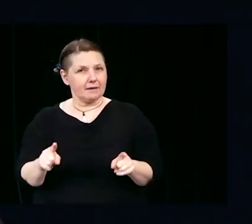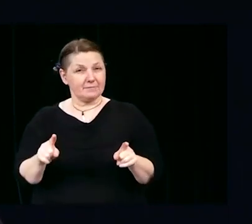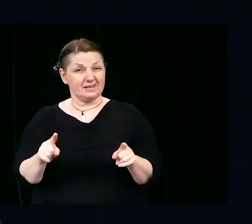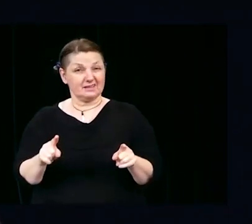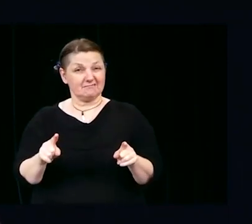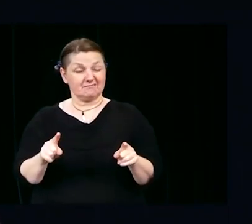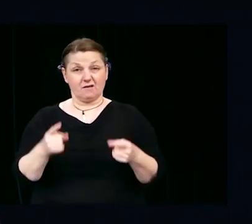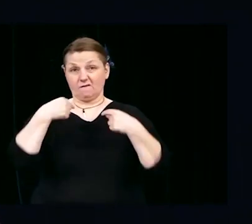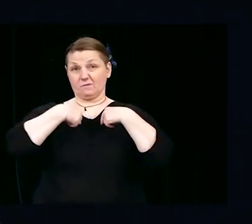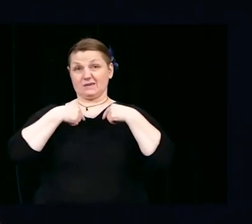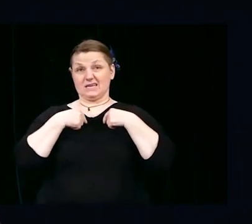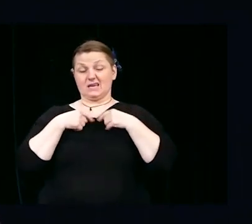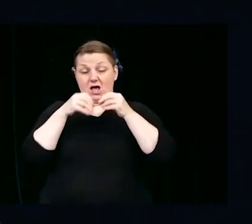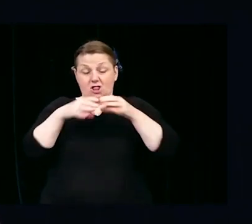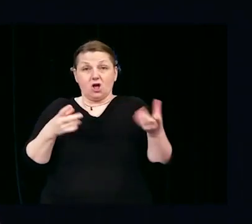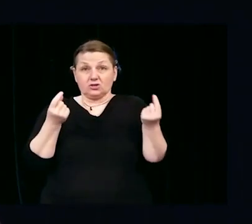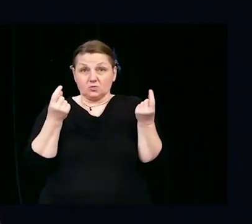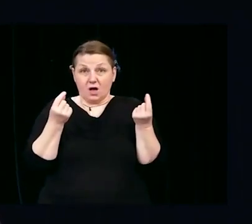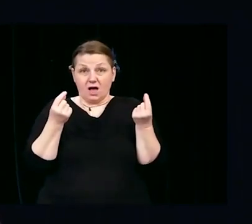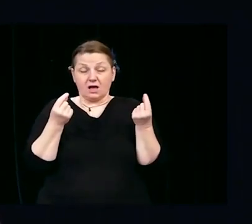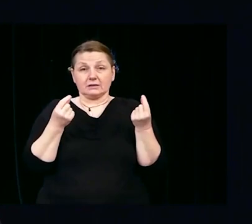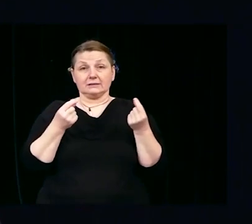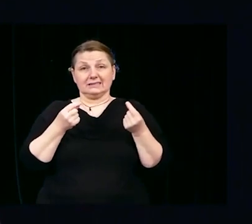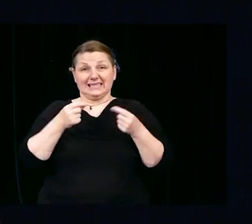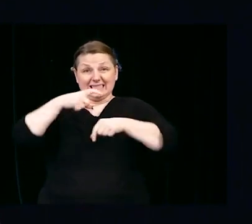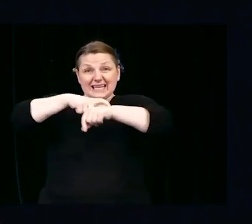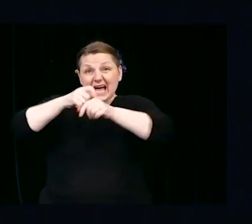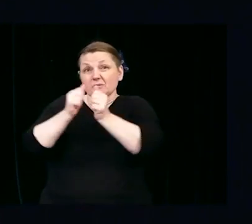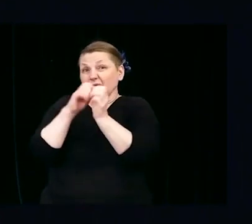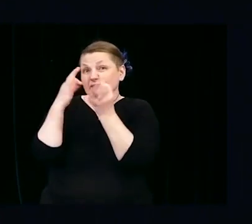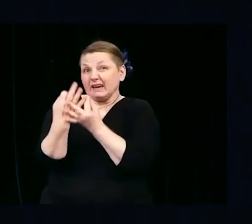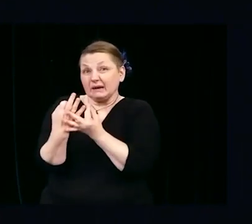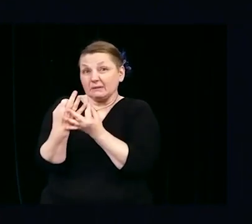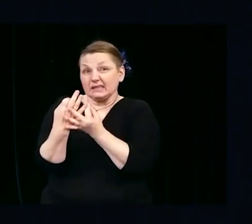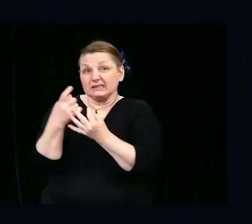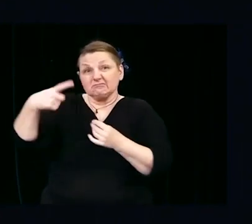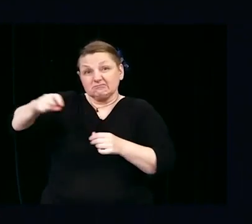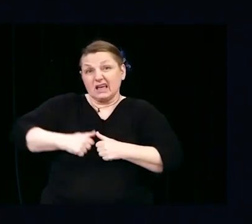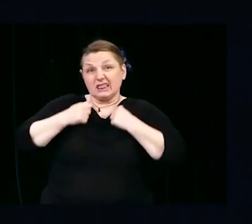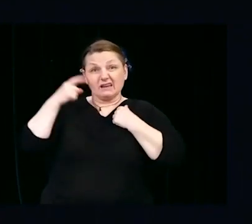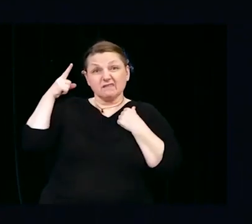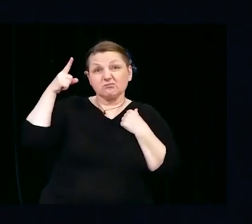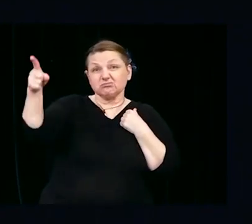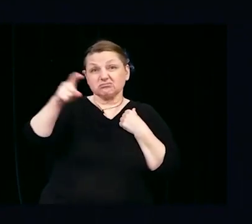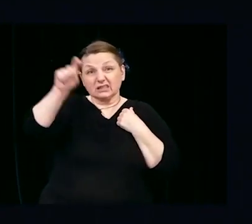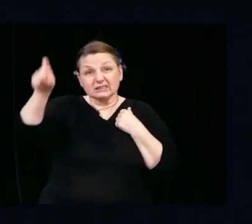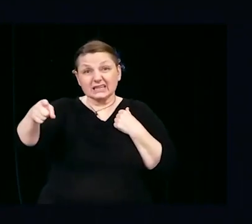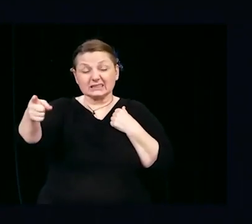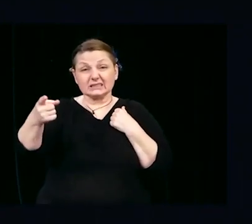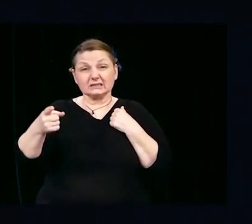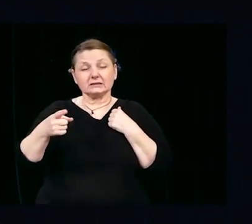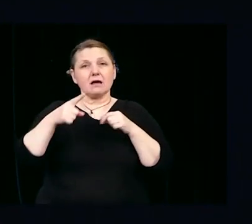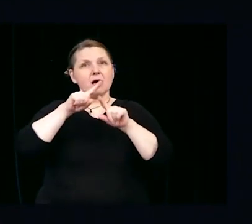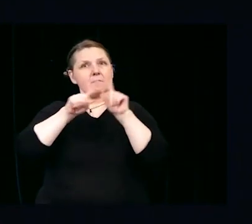and brother that live in Texas and we all learned to treasure video chats